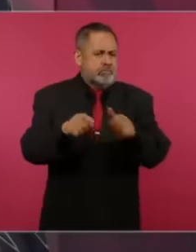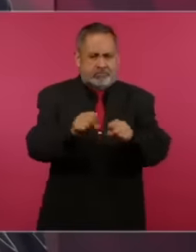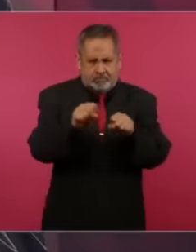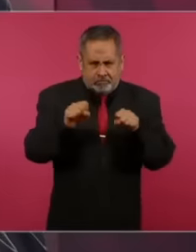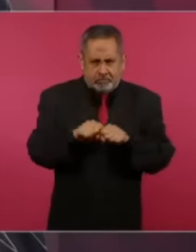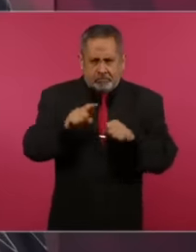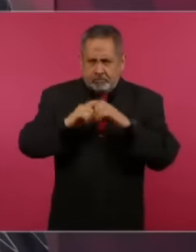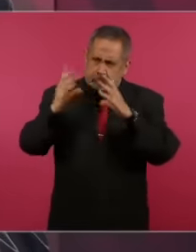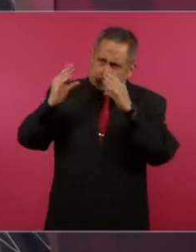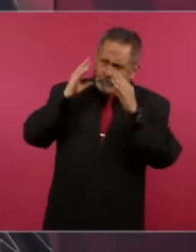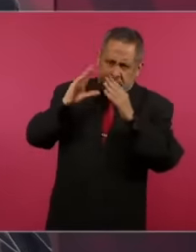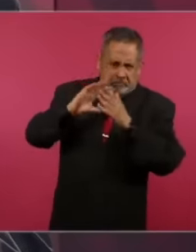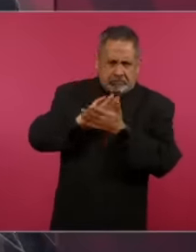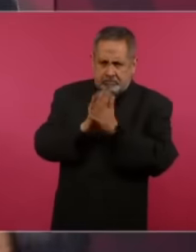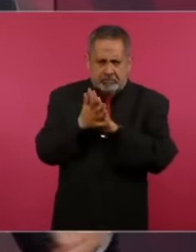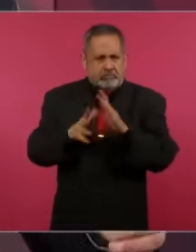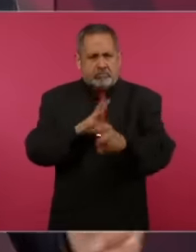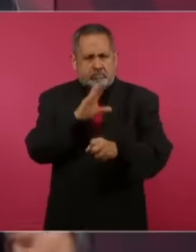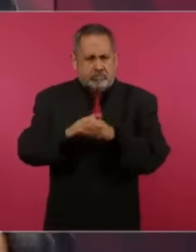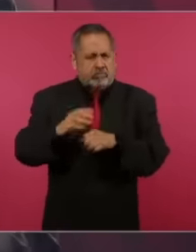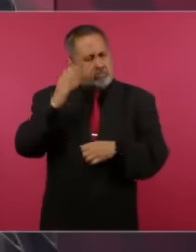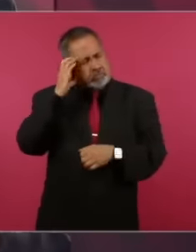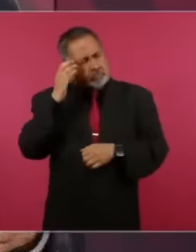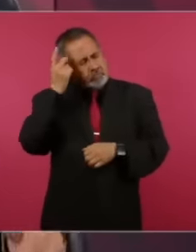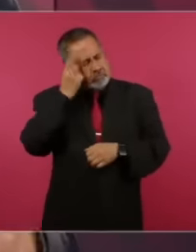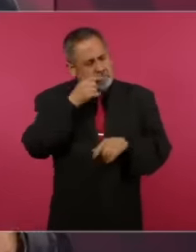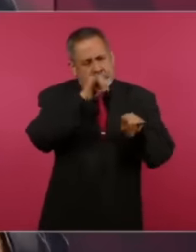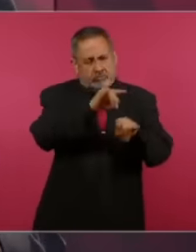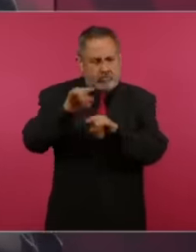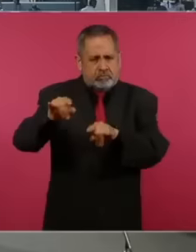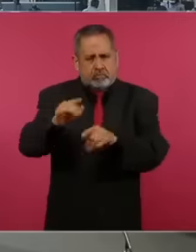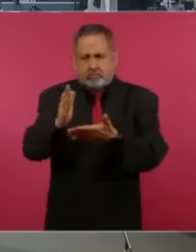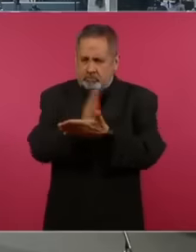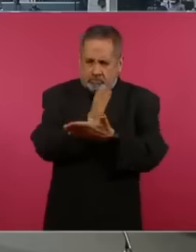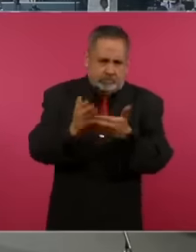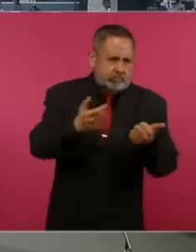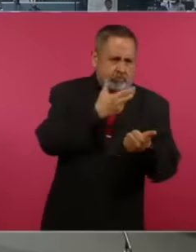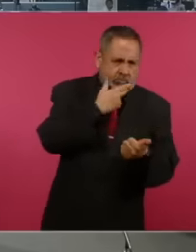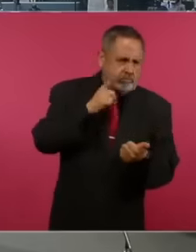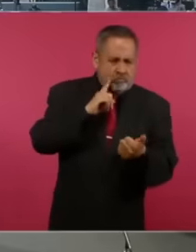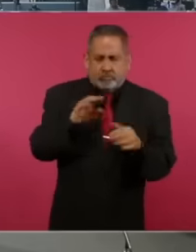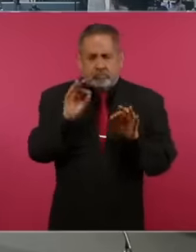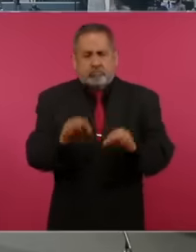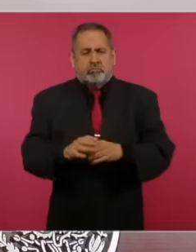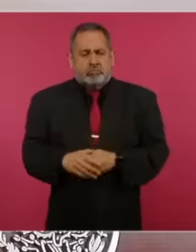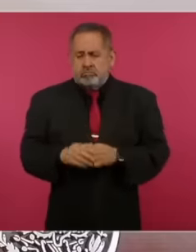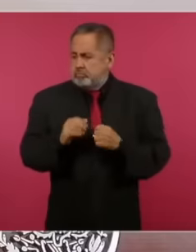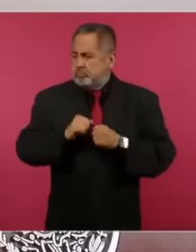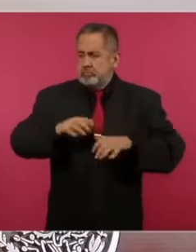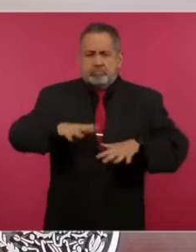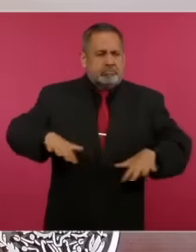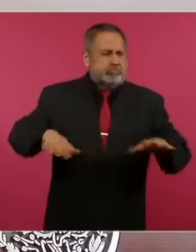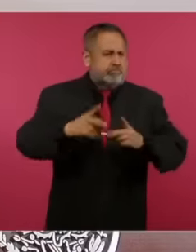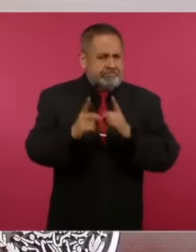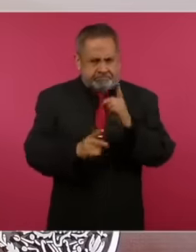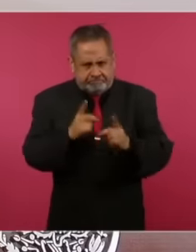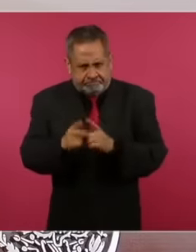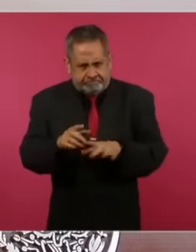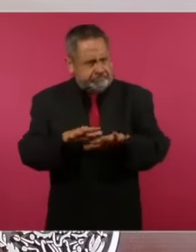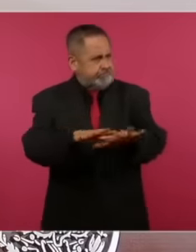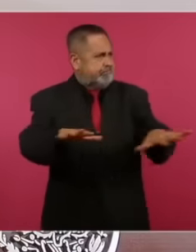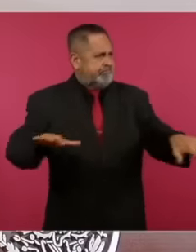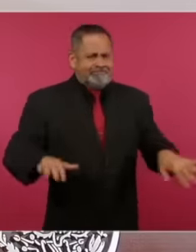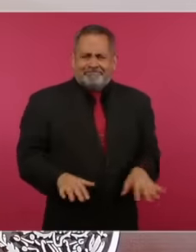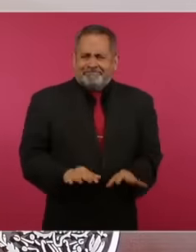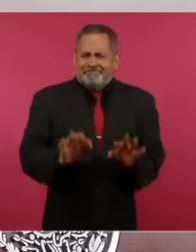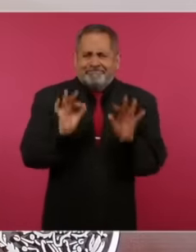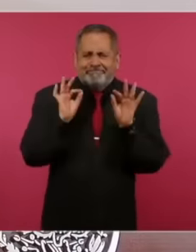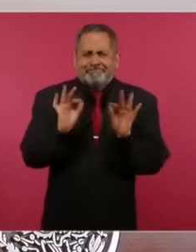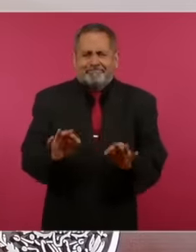training with dormitories for women for men with spaces for sports more